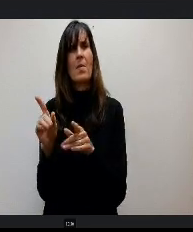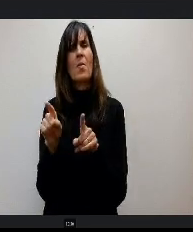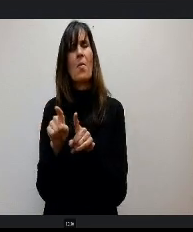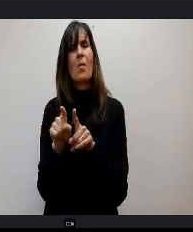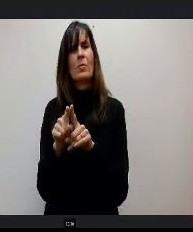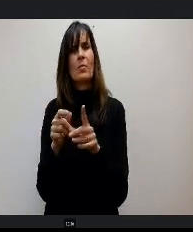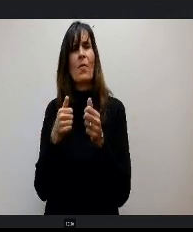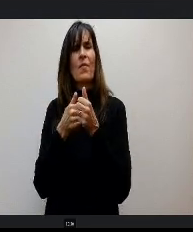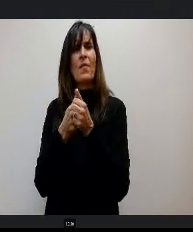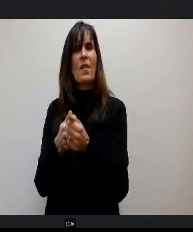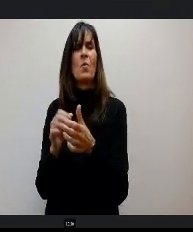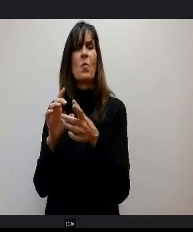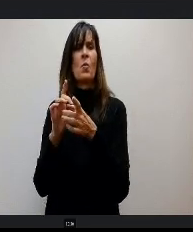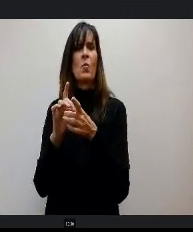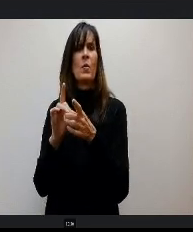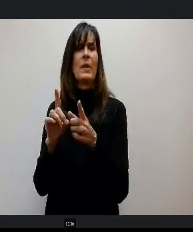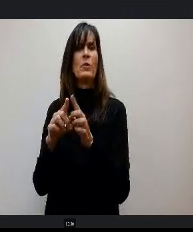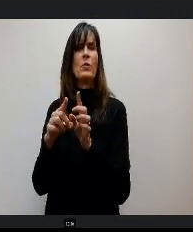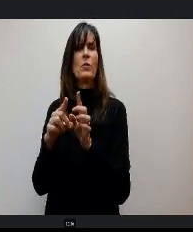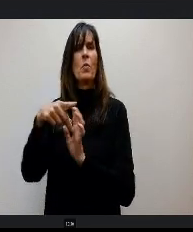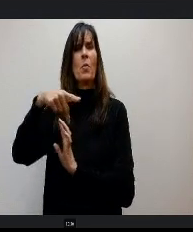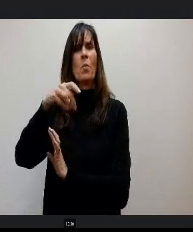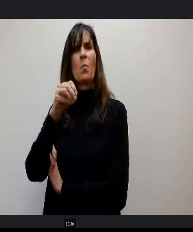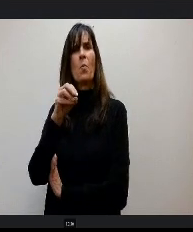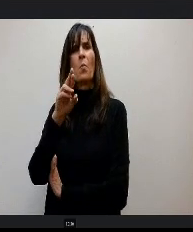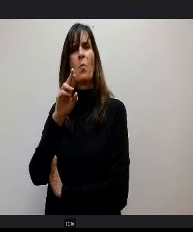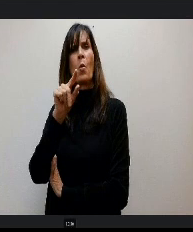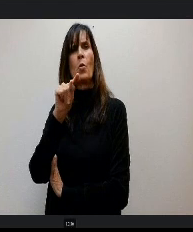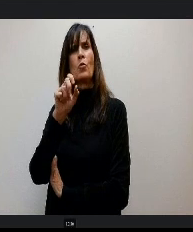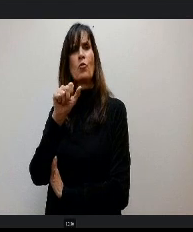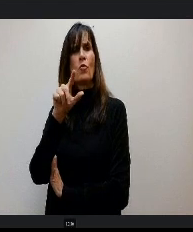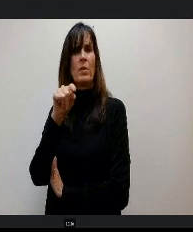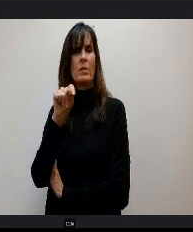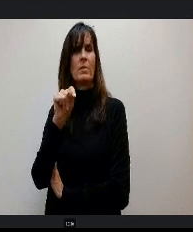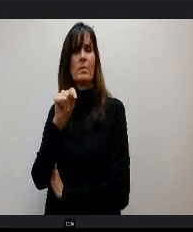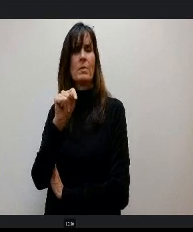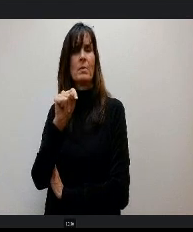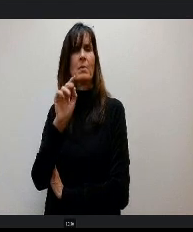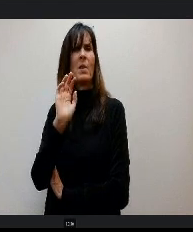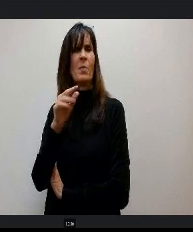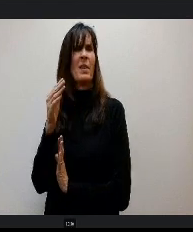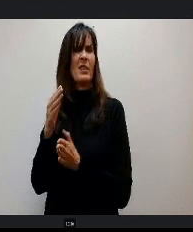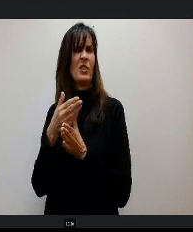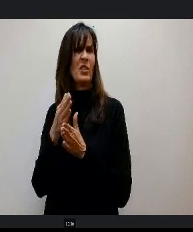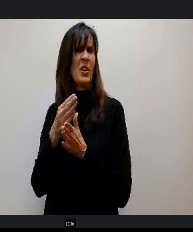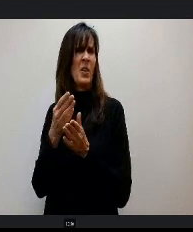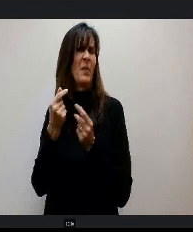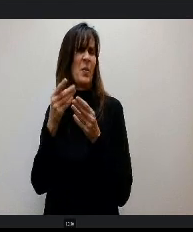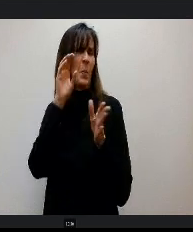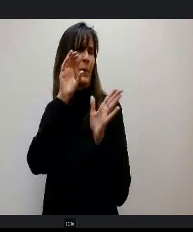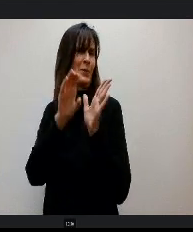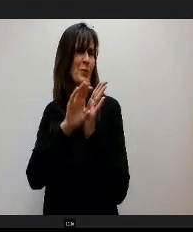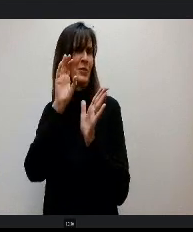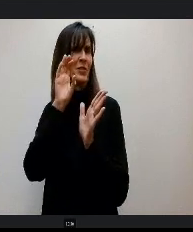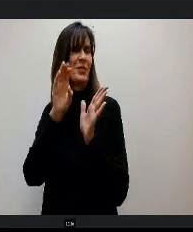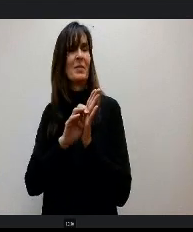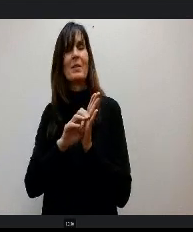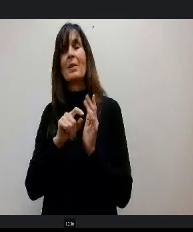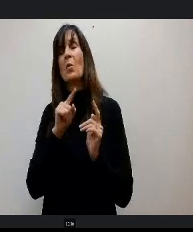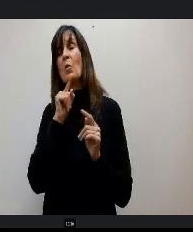with the portrait. So just wanted to share that with you just t a few pictures, one of we had a great one on artificial